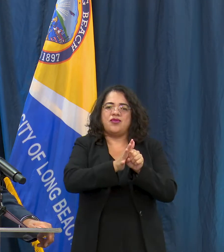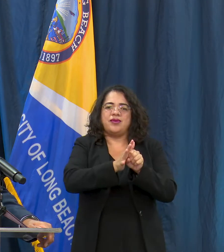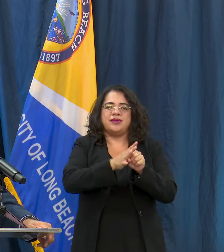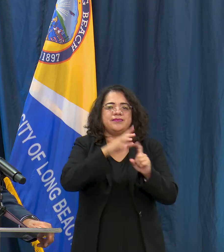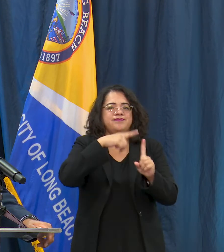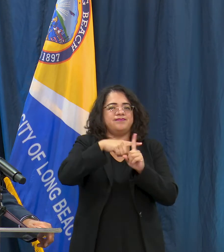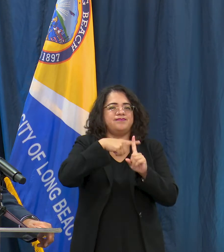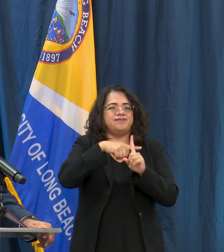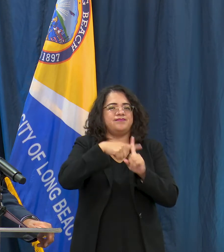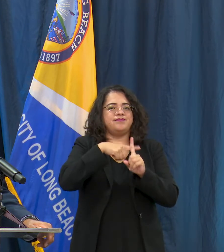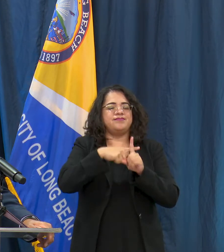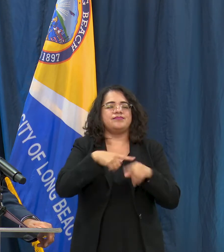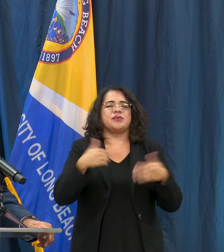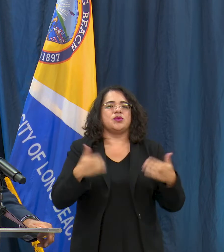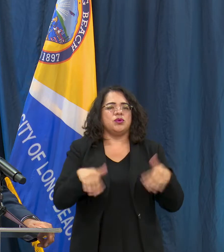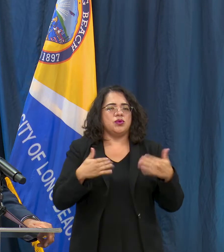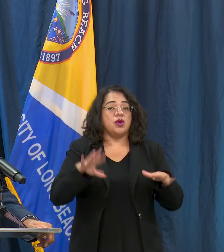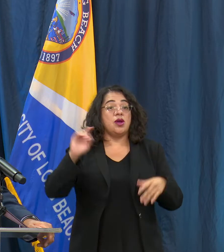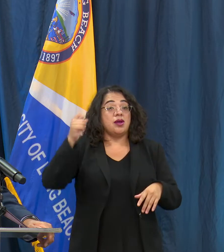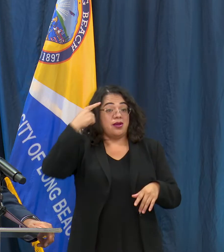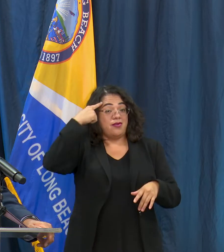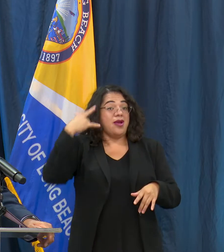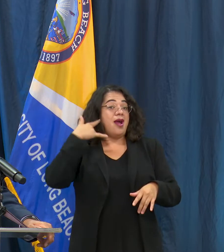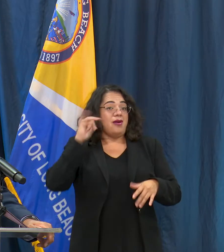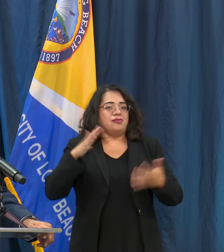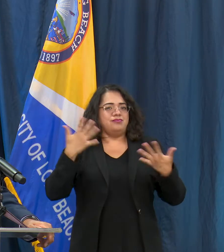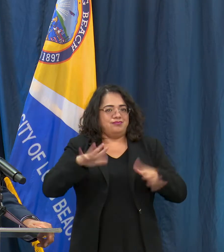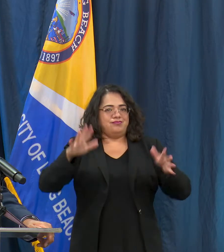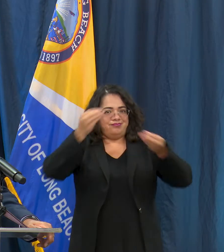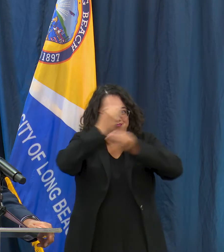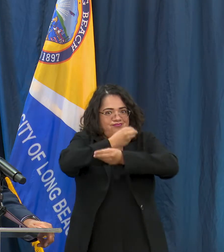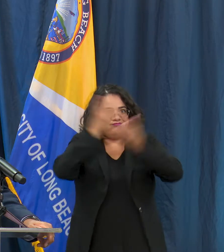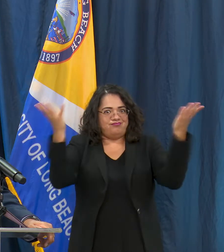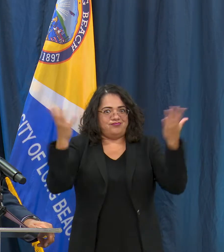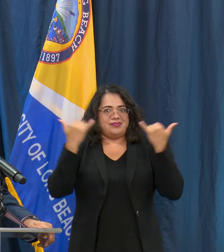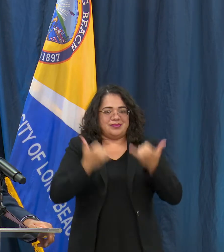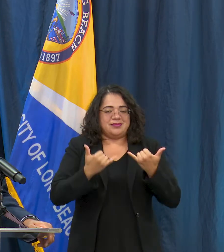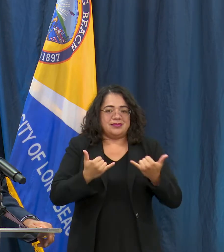earlier today. It's something that should be alarming to us statewide certainly